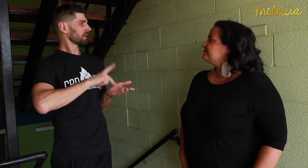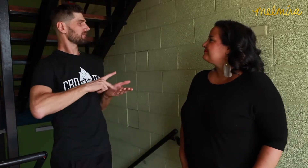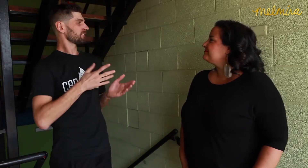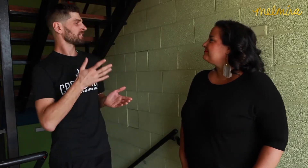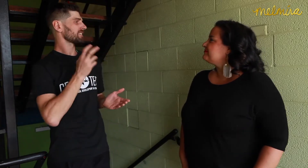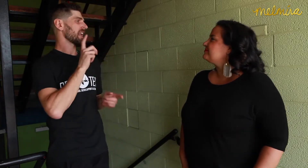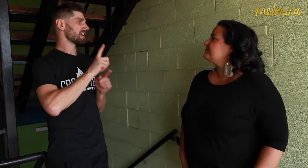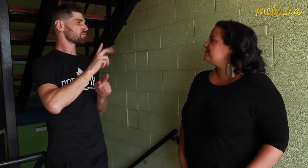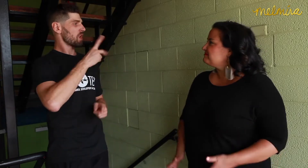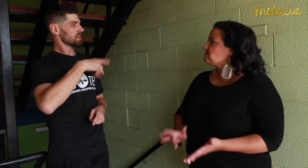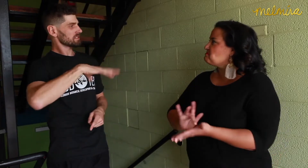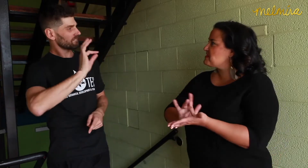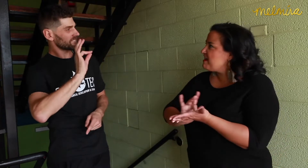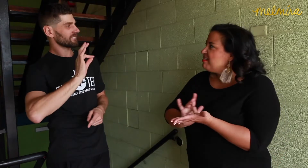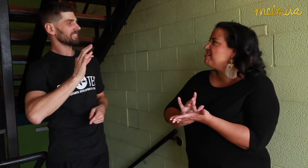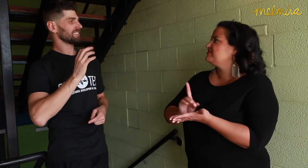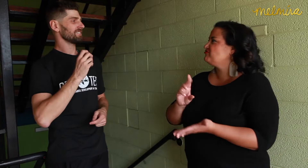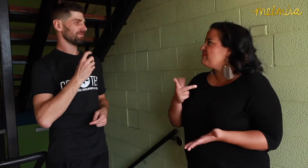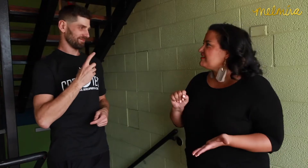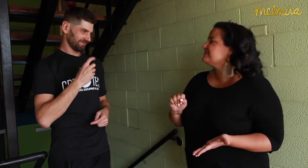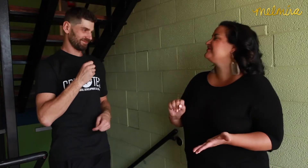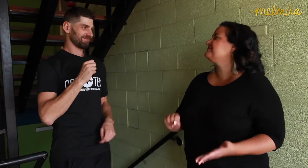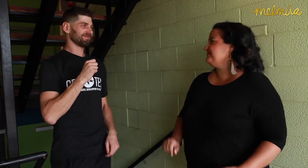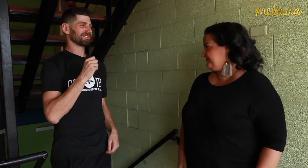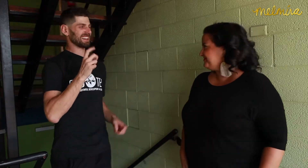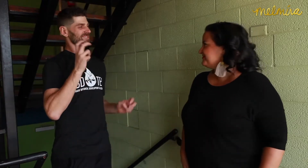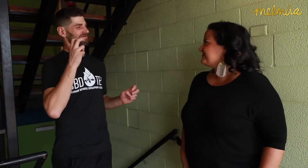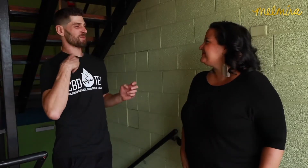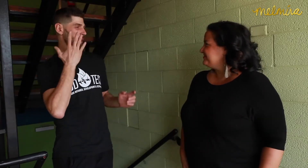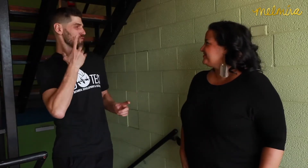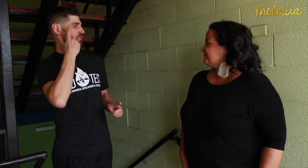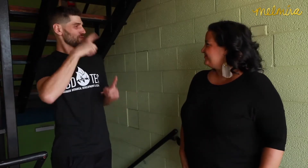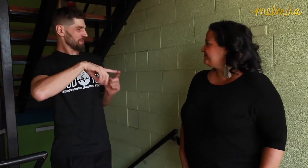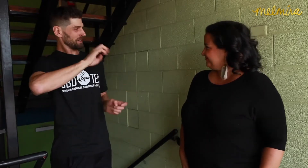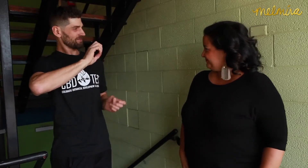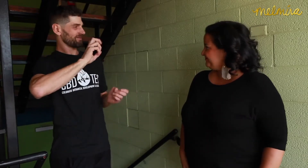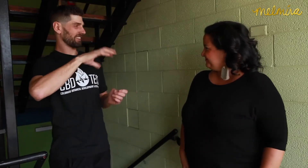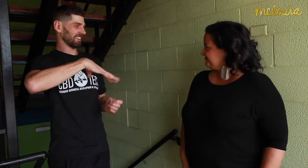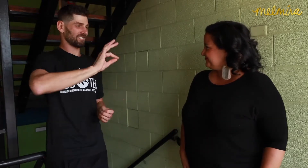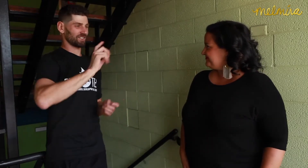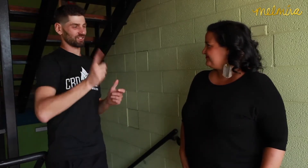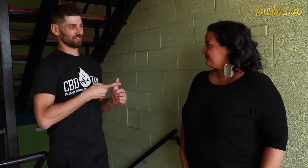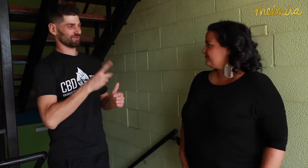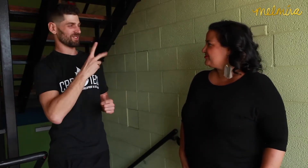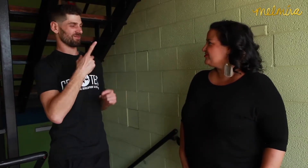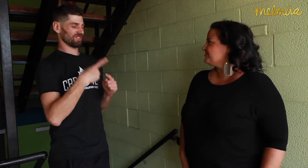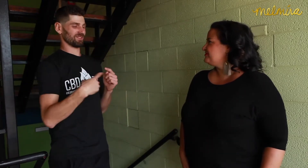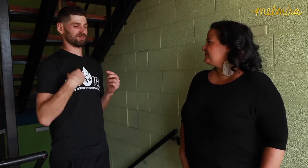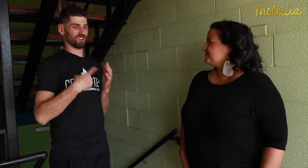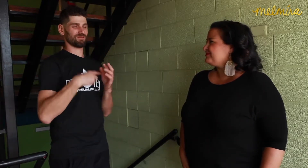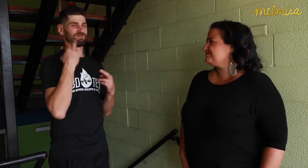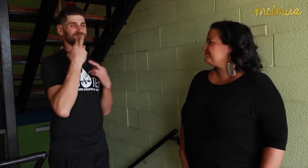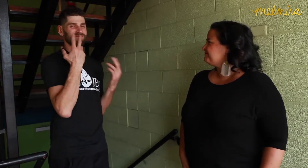in the pharmaceutical industry. Melissa: Medicine and drugs. Yes. It was my dream to discover a new drug